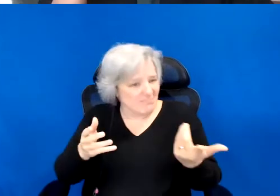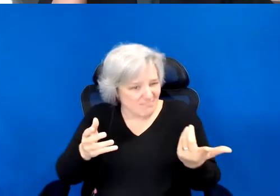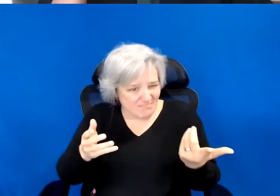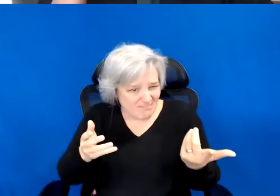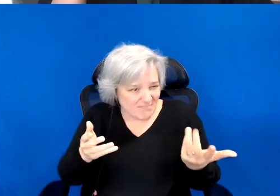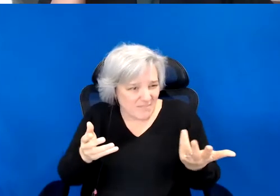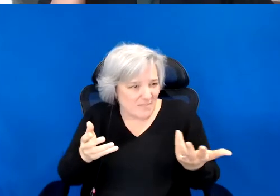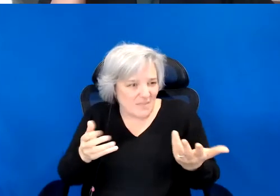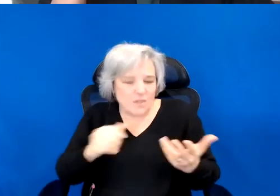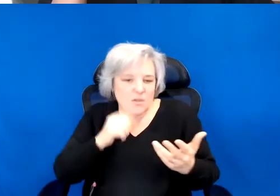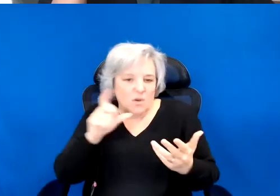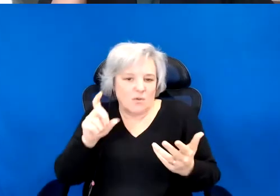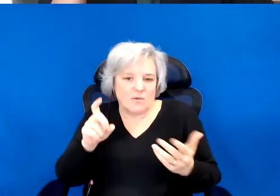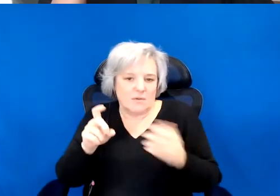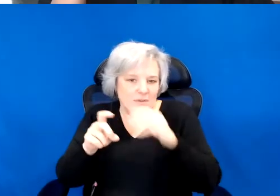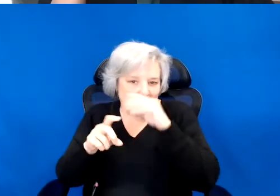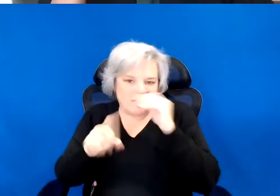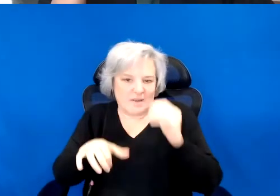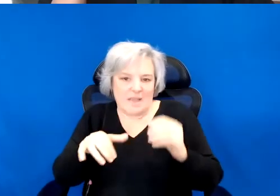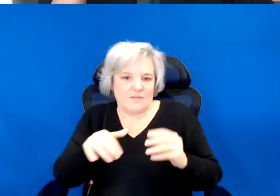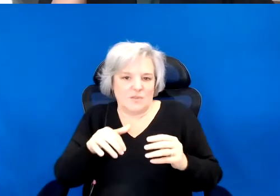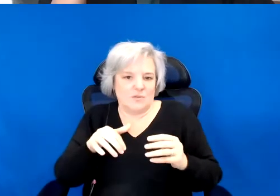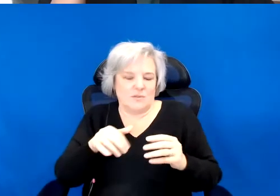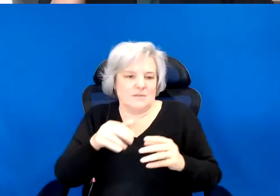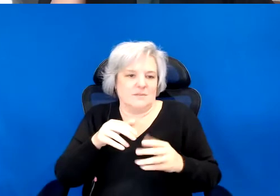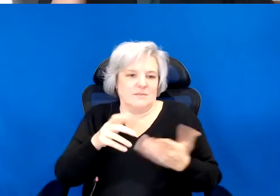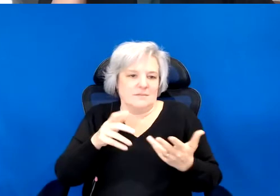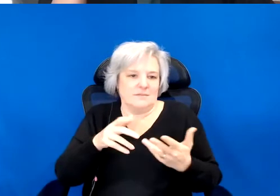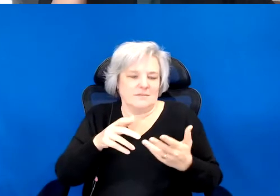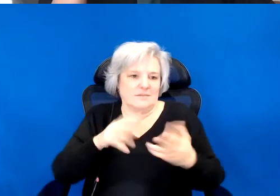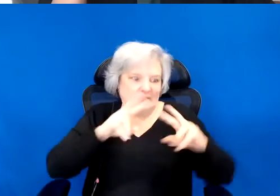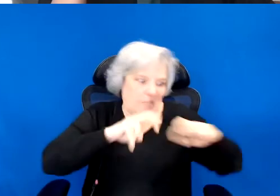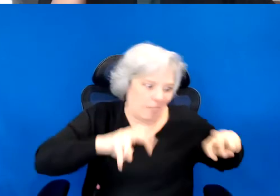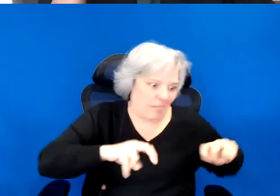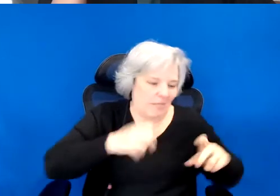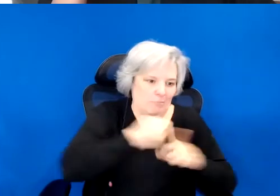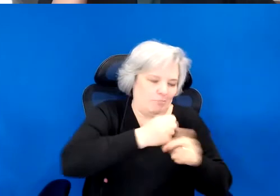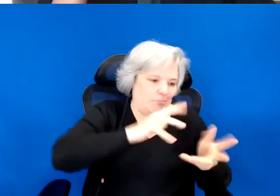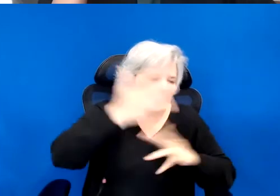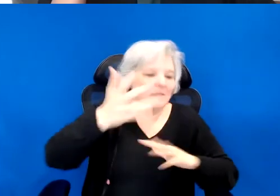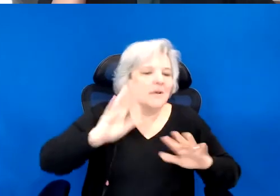We don't have to stop on catastrophe, but if there's anything to tap of it, it feels